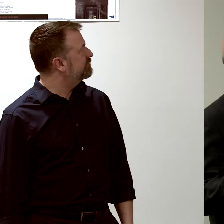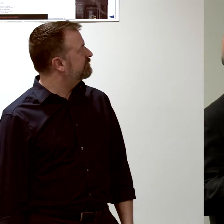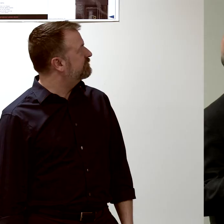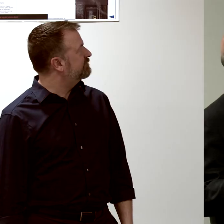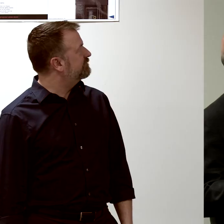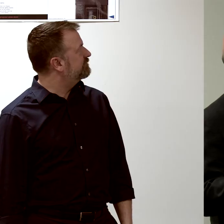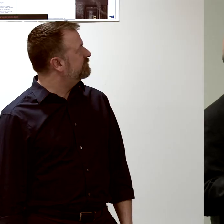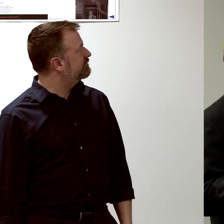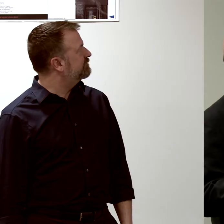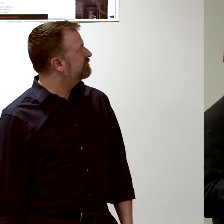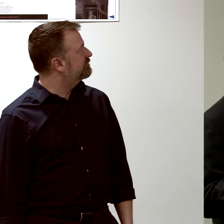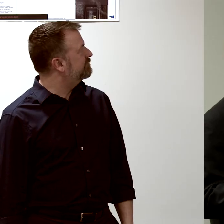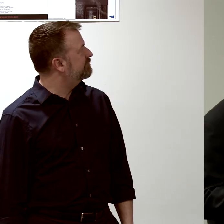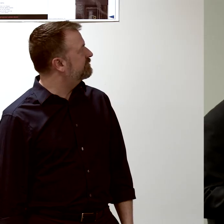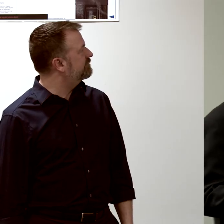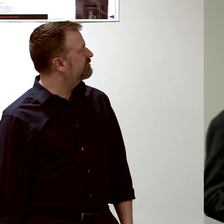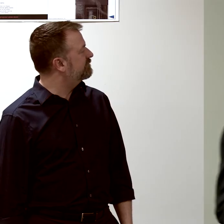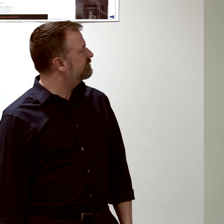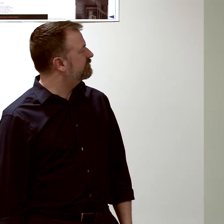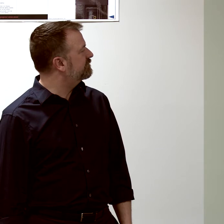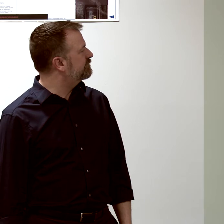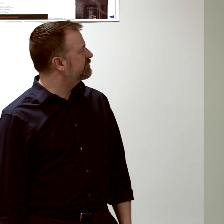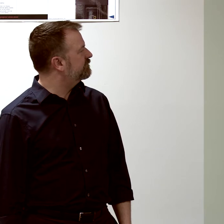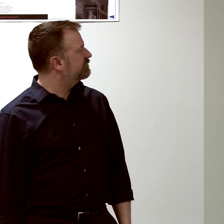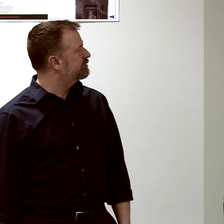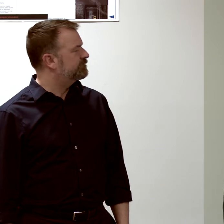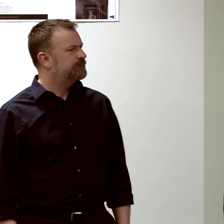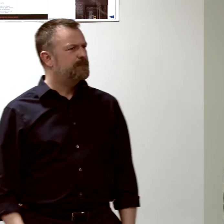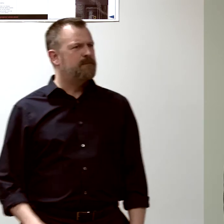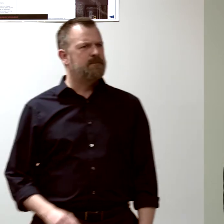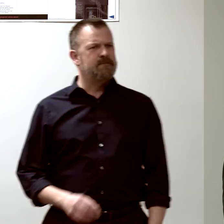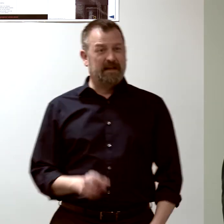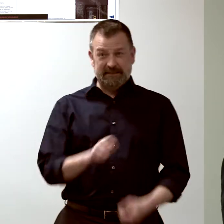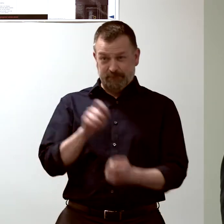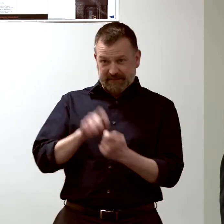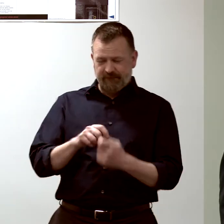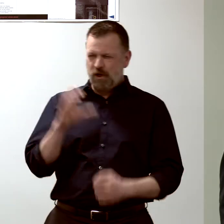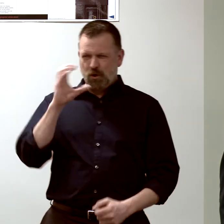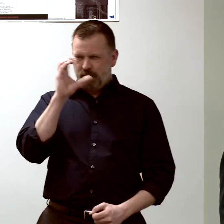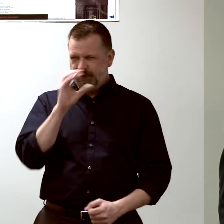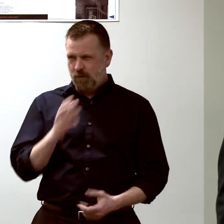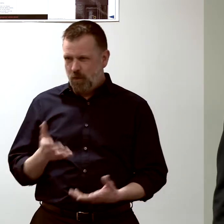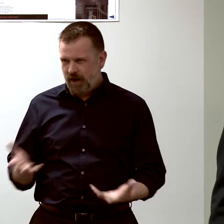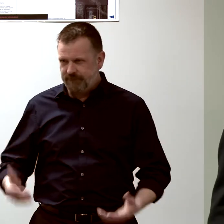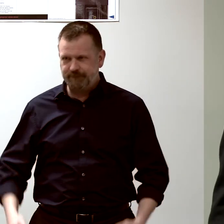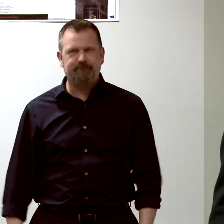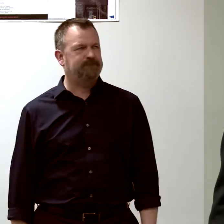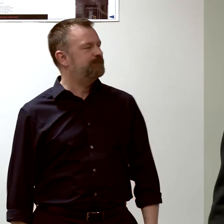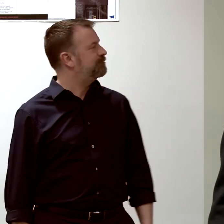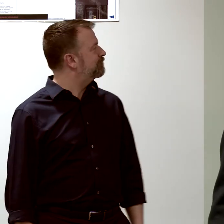The things that we look for are patterns